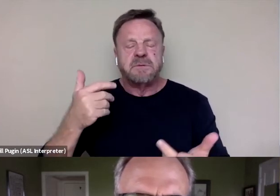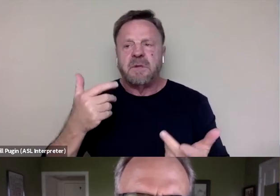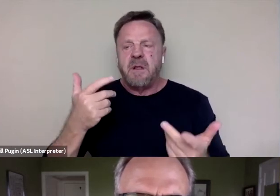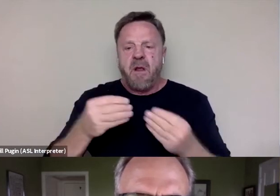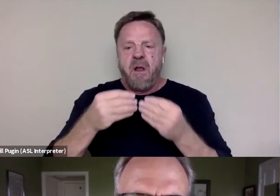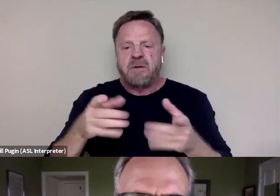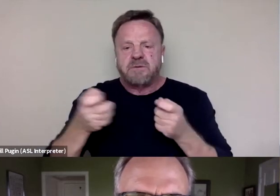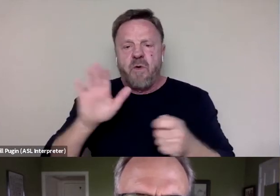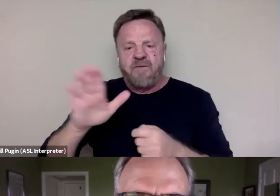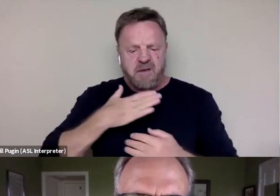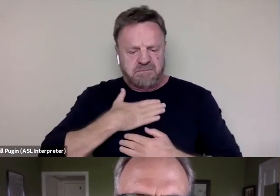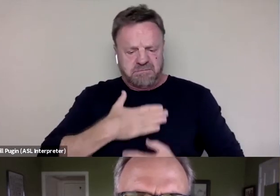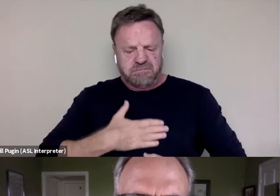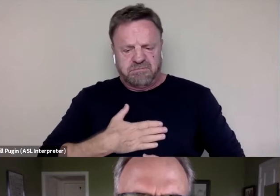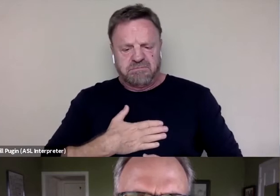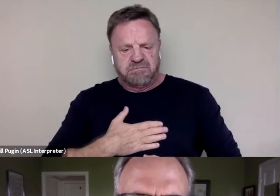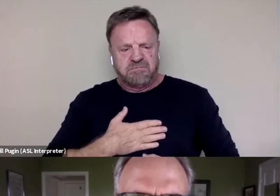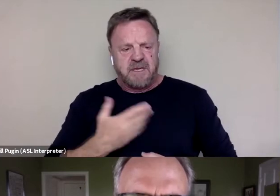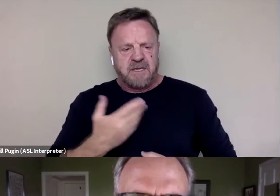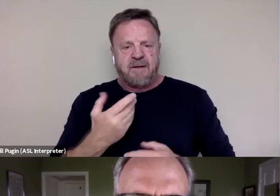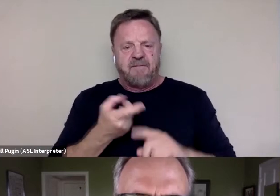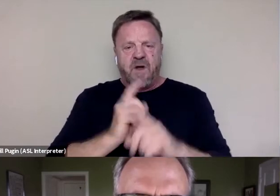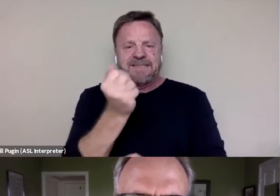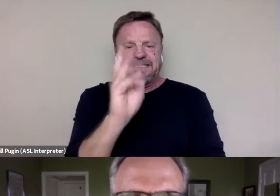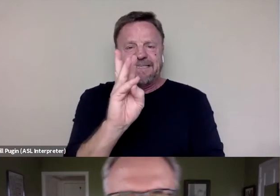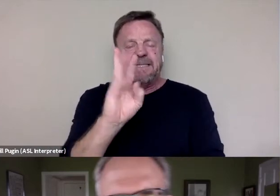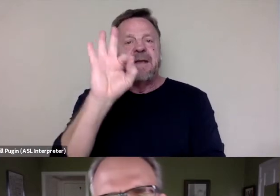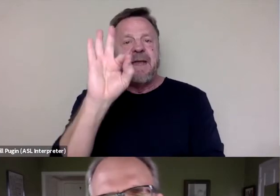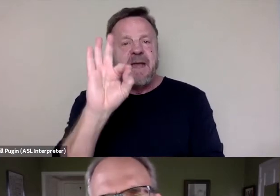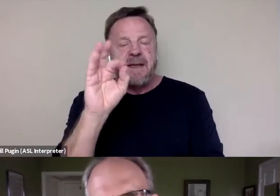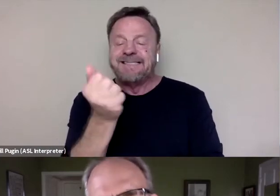from 1619 and we've really never gotten it back.